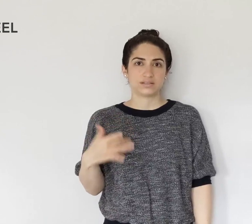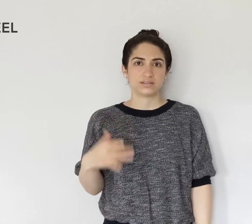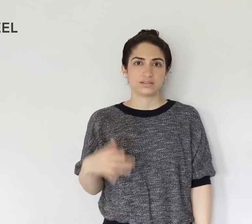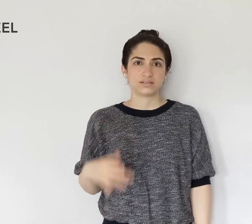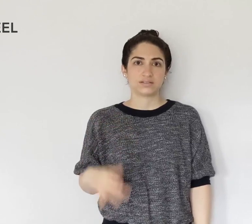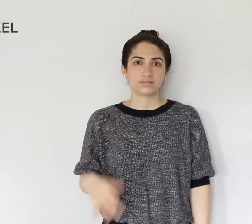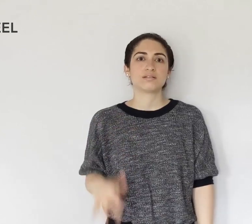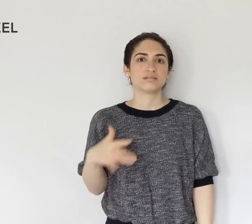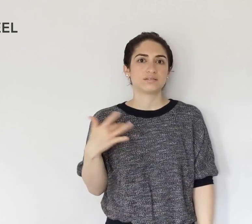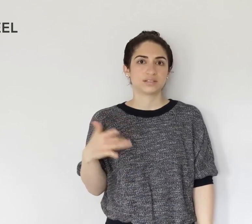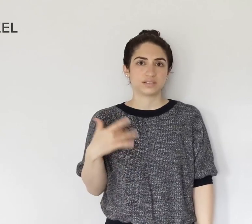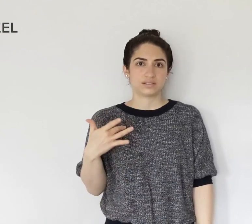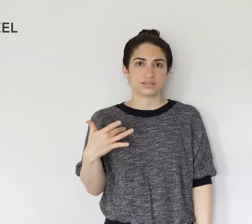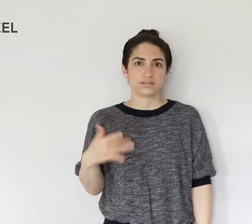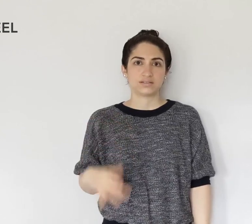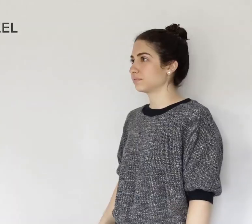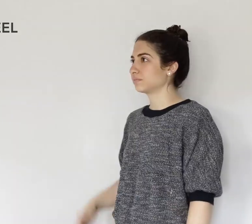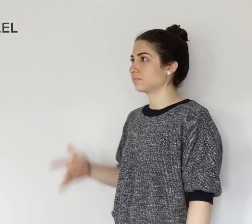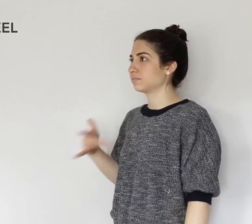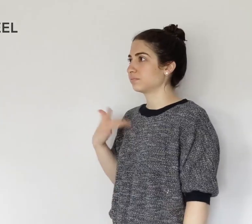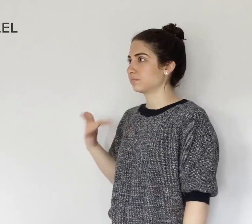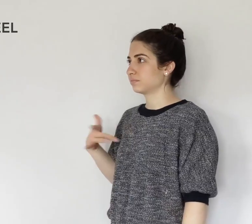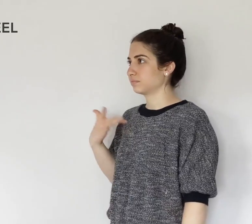FEEL